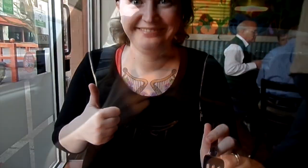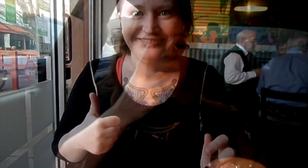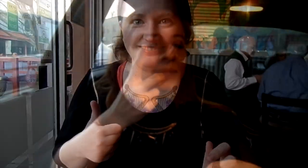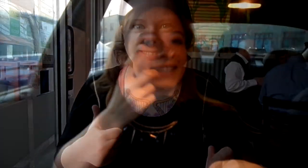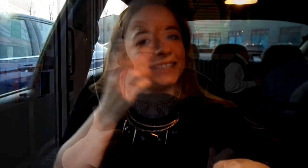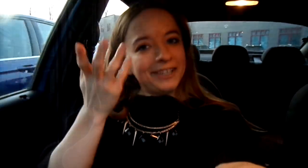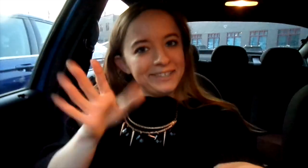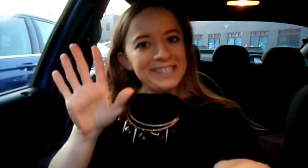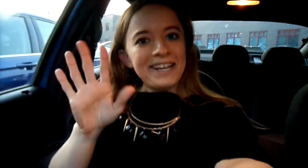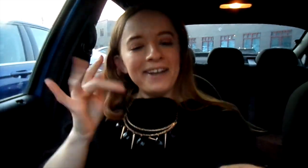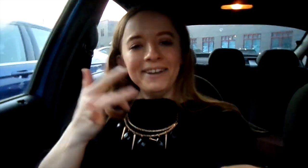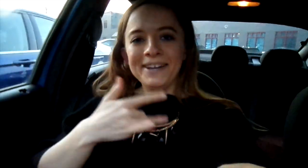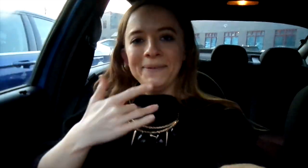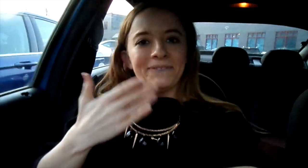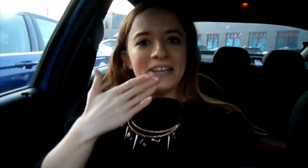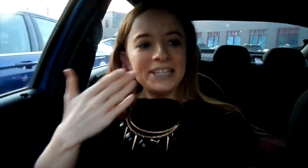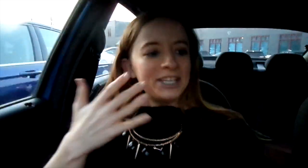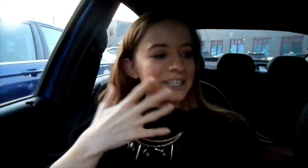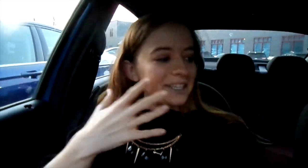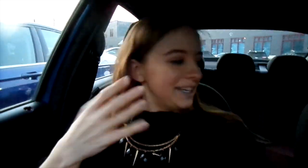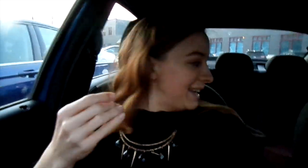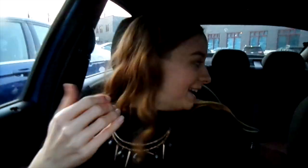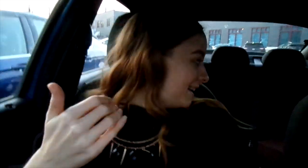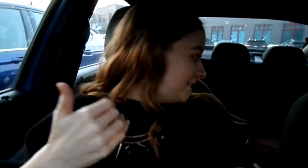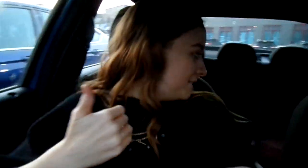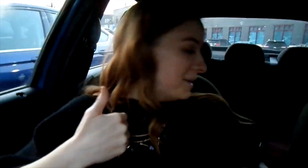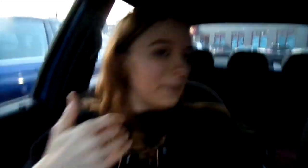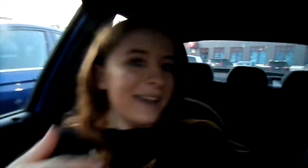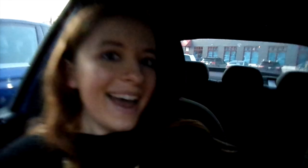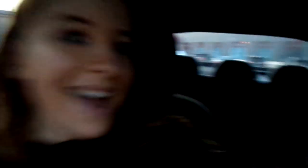Dinner is done and we're feeling good and we have